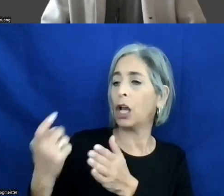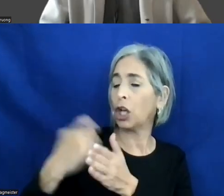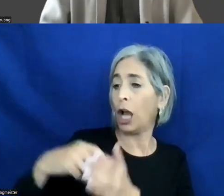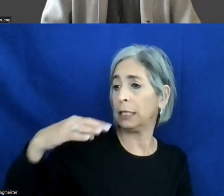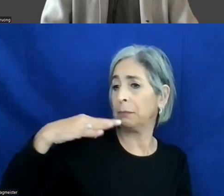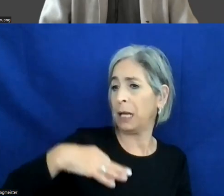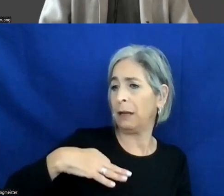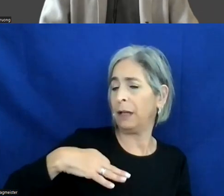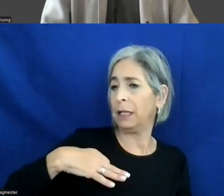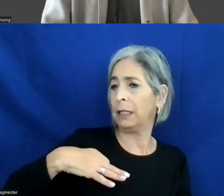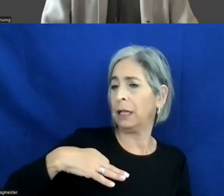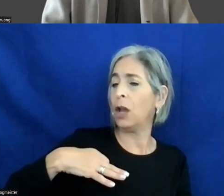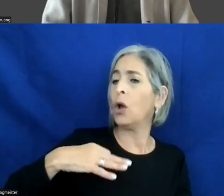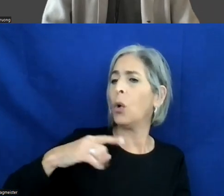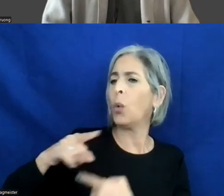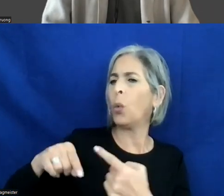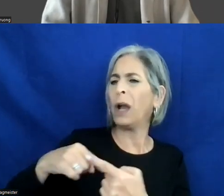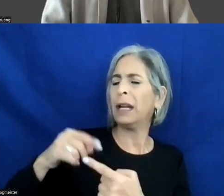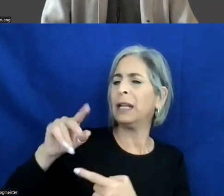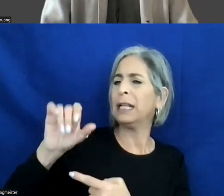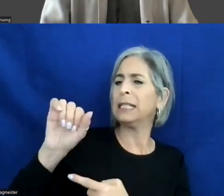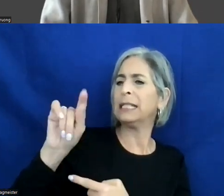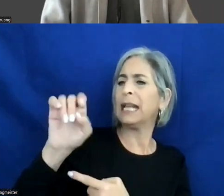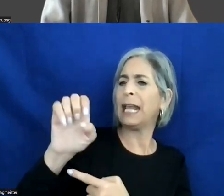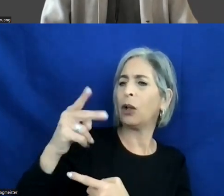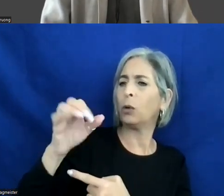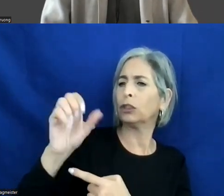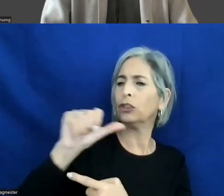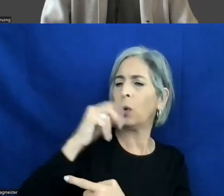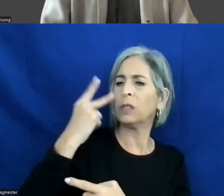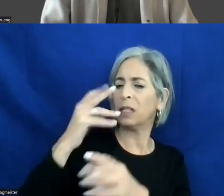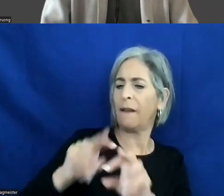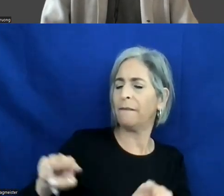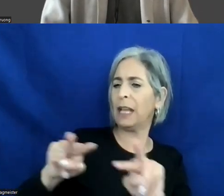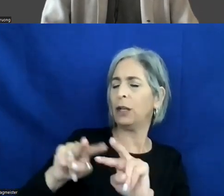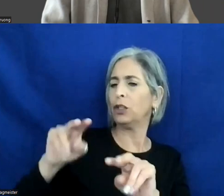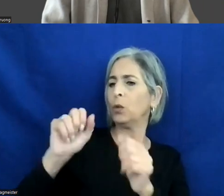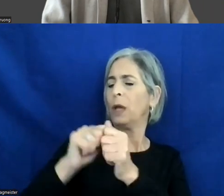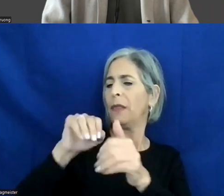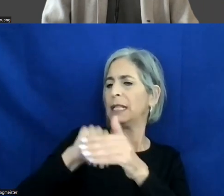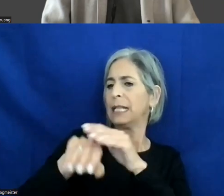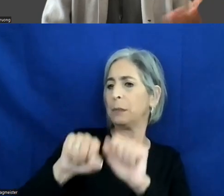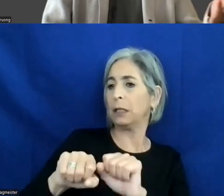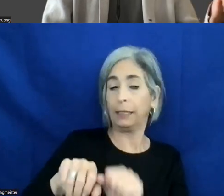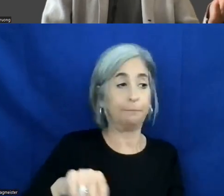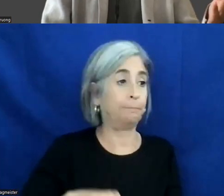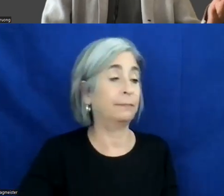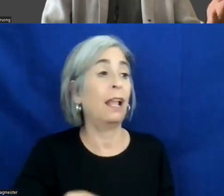stakeholders don't see the value of accessibility? >> LOYAL TRUONG: Can I answer that.